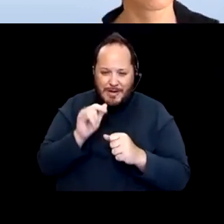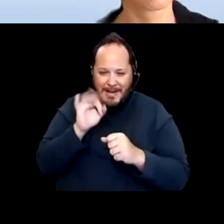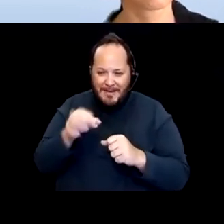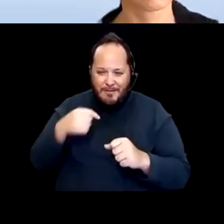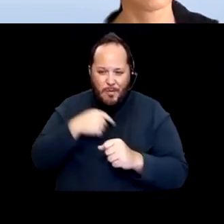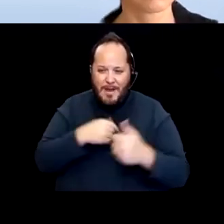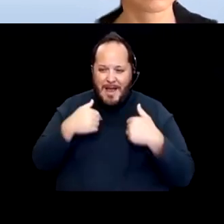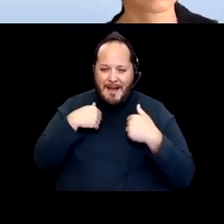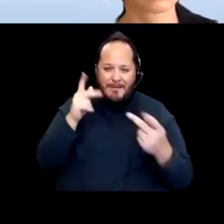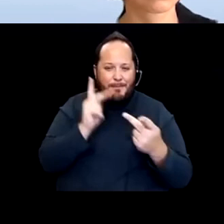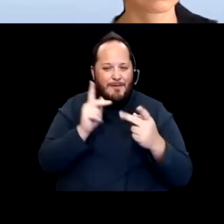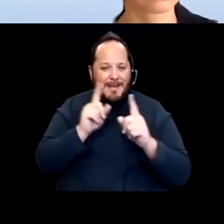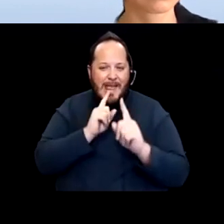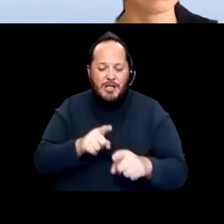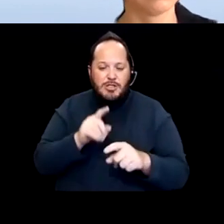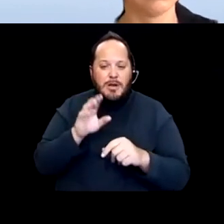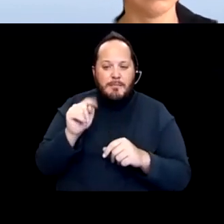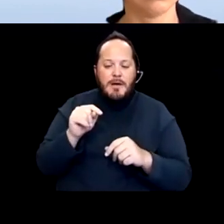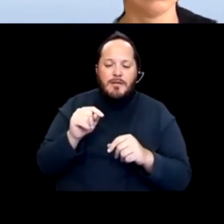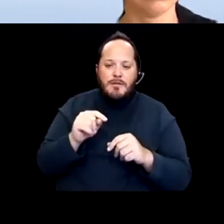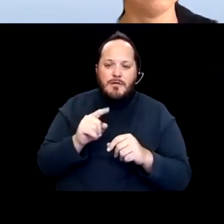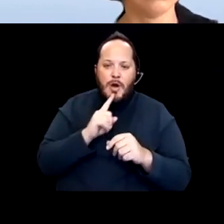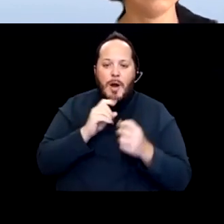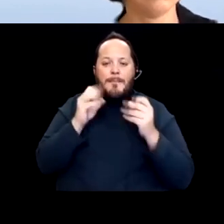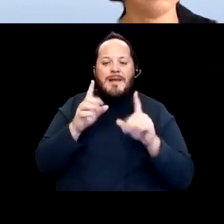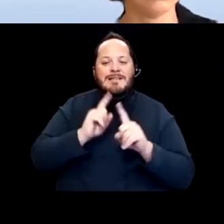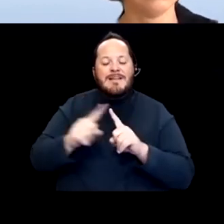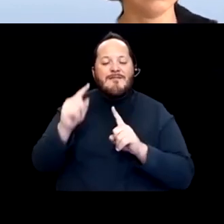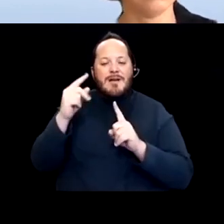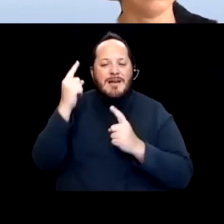but that it's there are a lot of different considerations, even for people who are getting vaccinated,